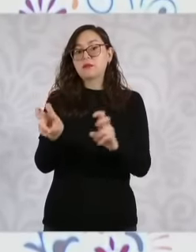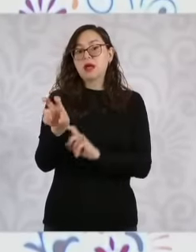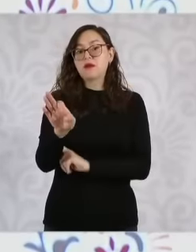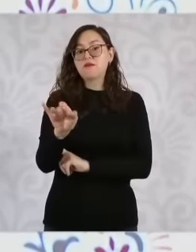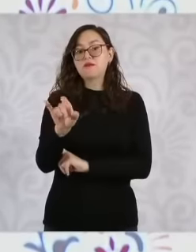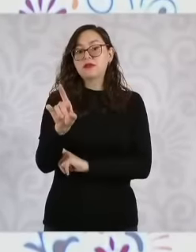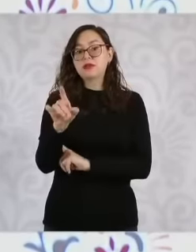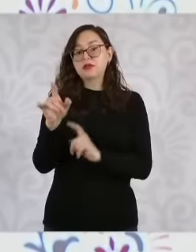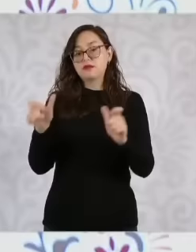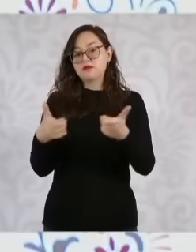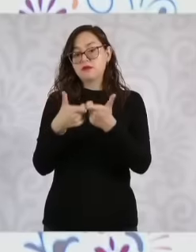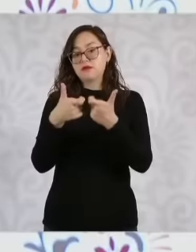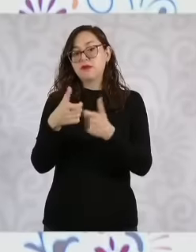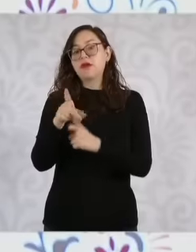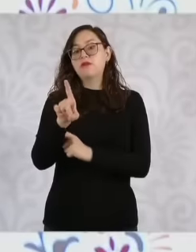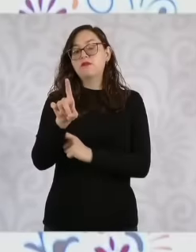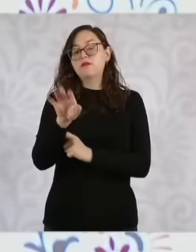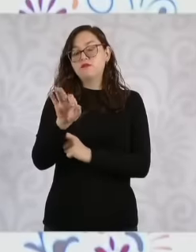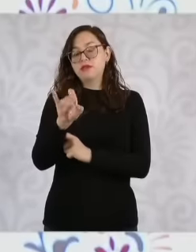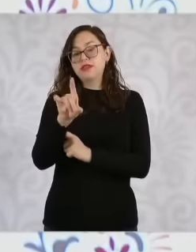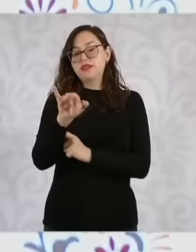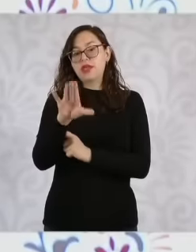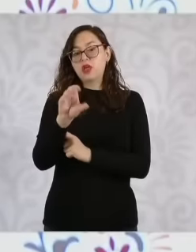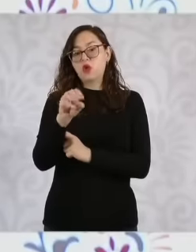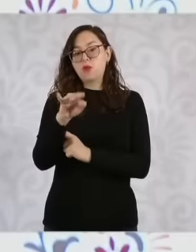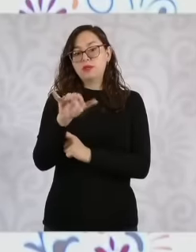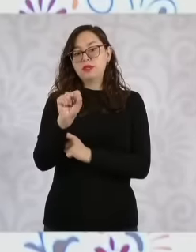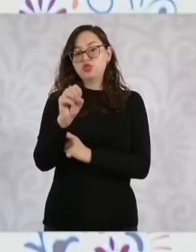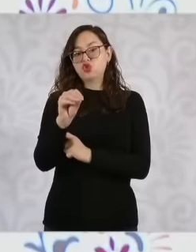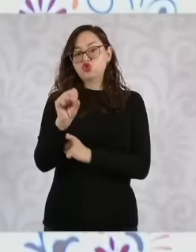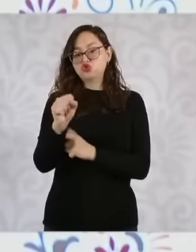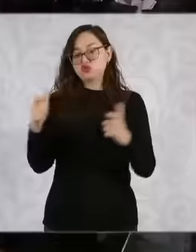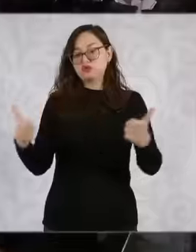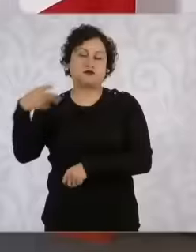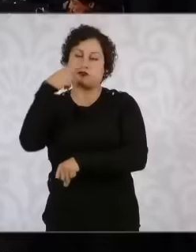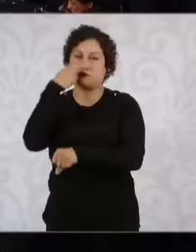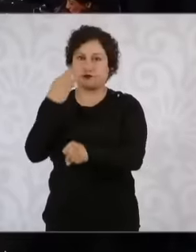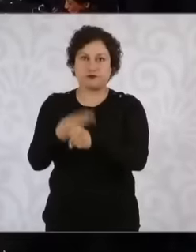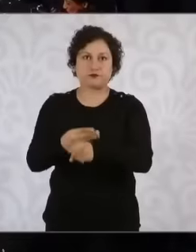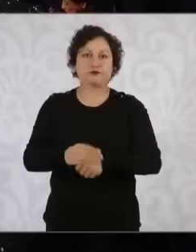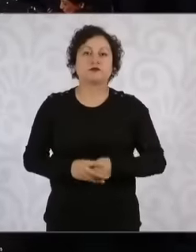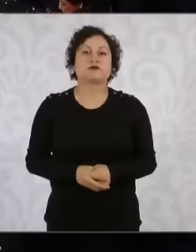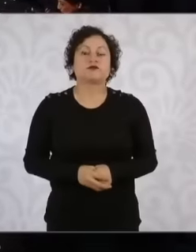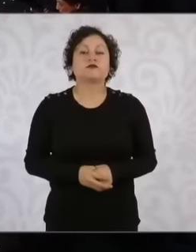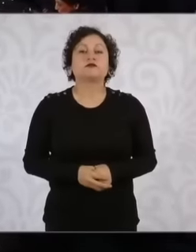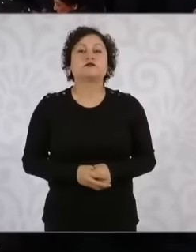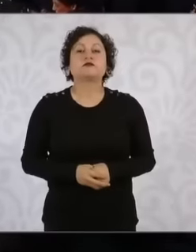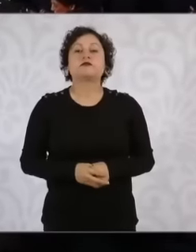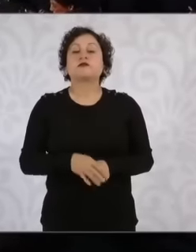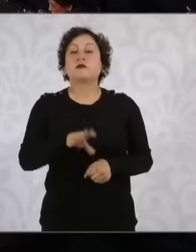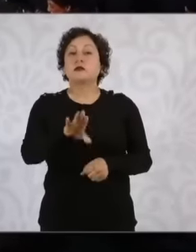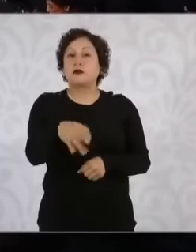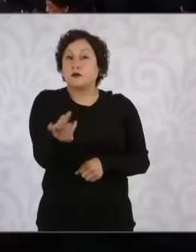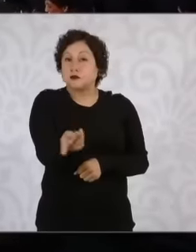with the Ministry of Finance among other topics we are going to discuss that issue In the case, for example, of